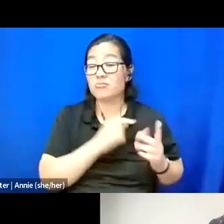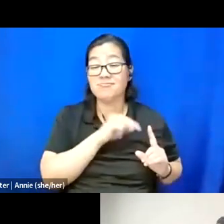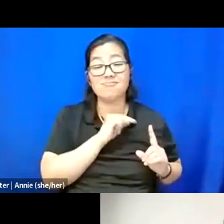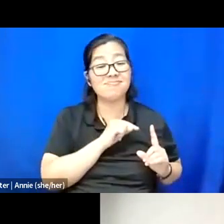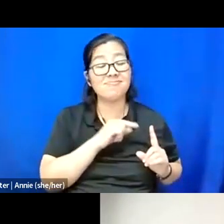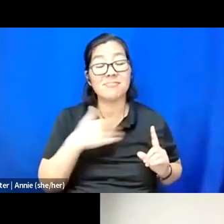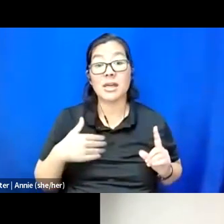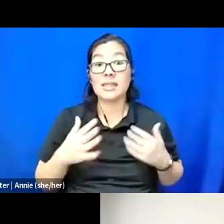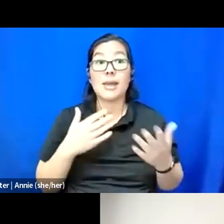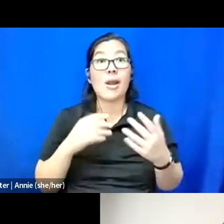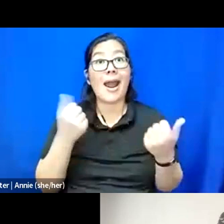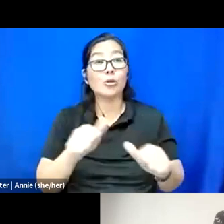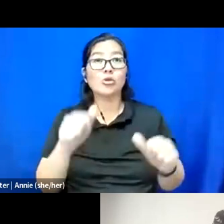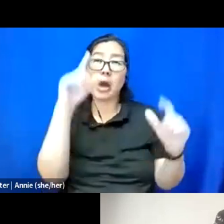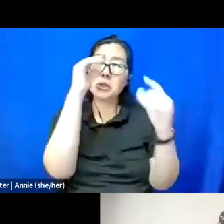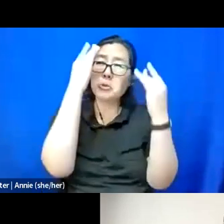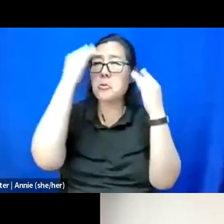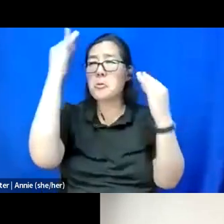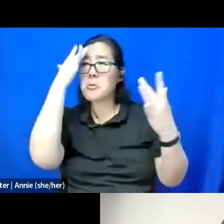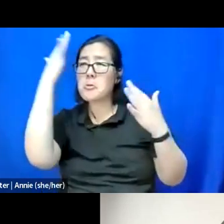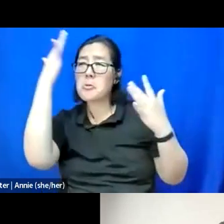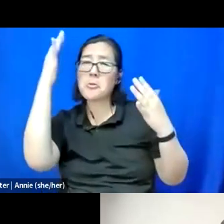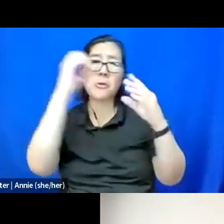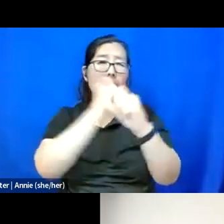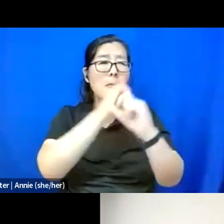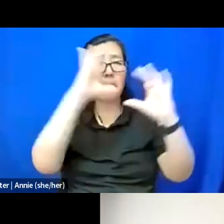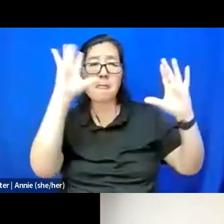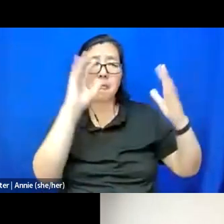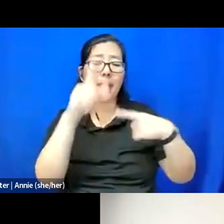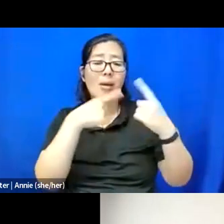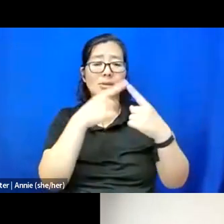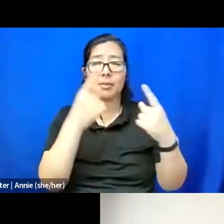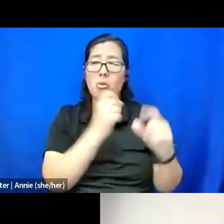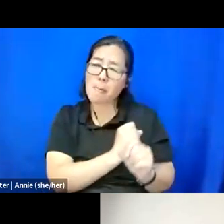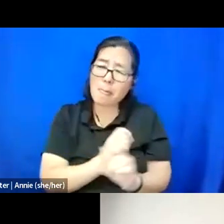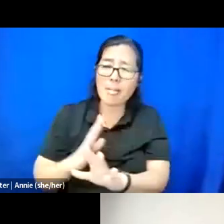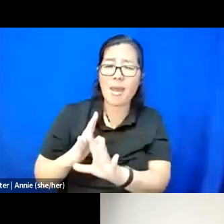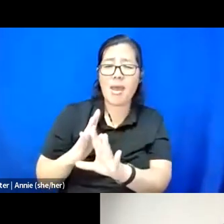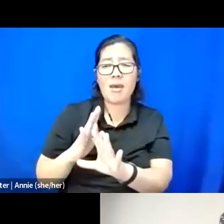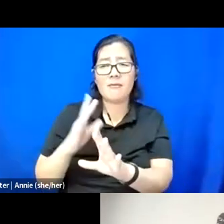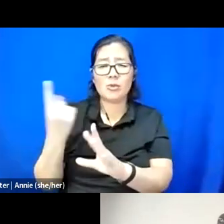conceptualize around a thing, plan or prepare for a thing, you know,